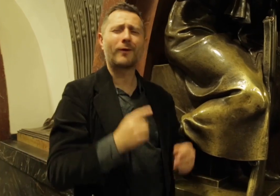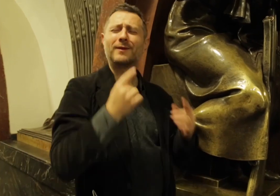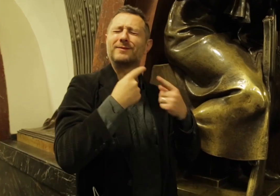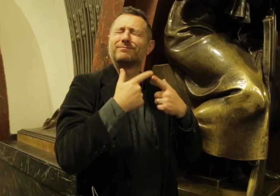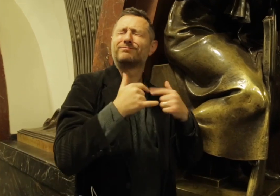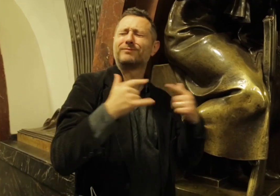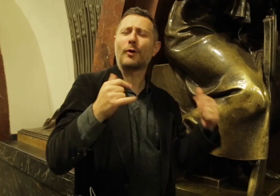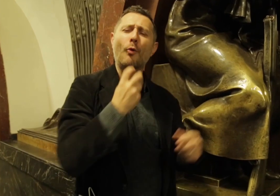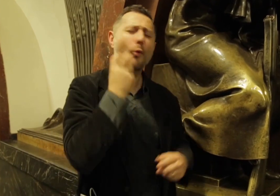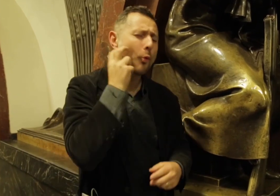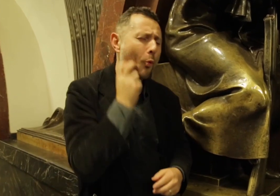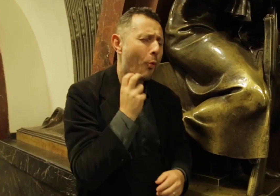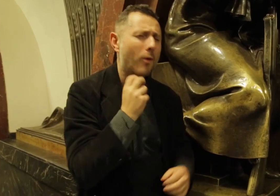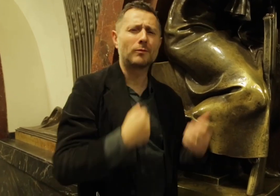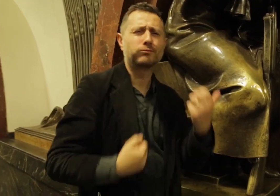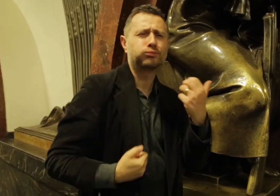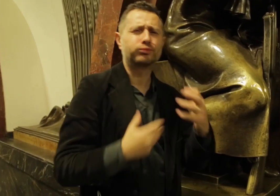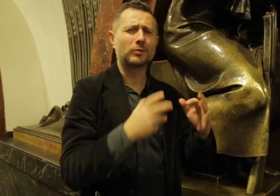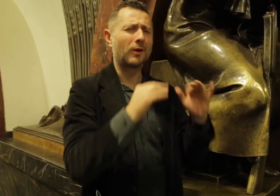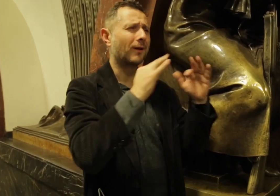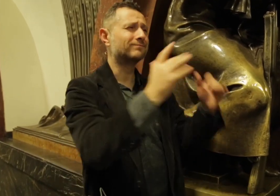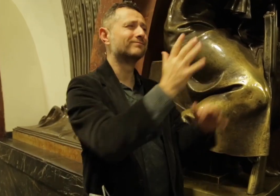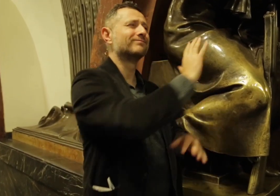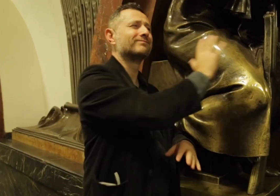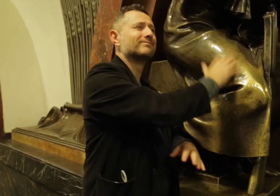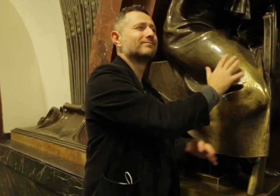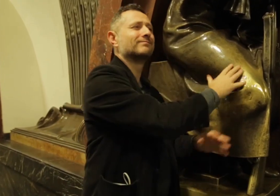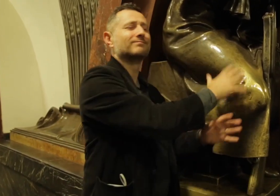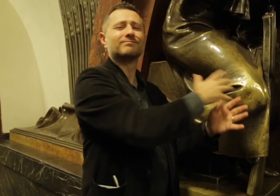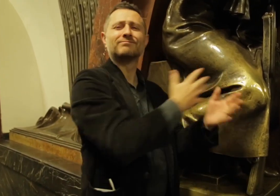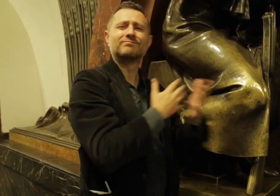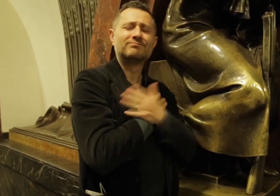will rub statues of women, men will rub